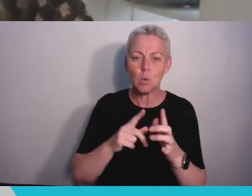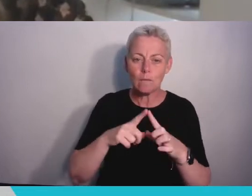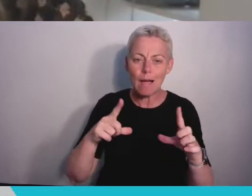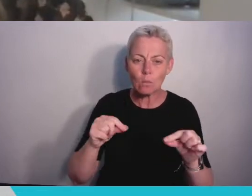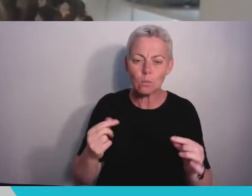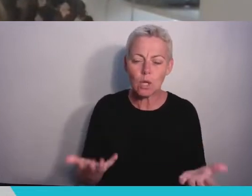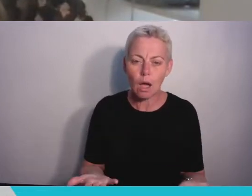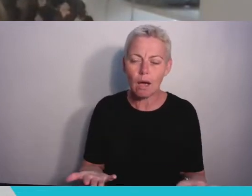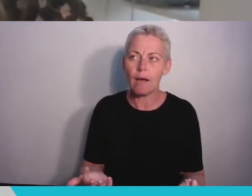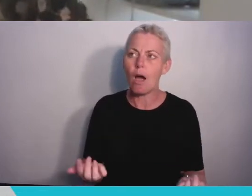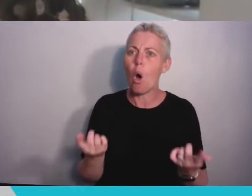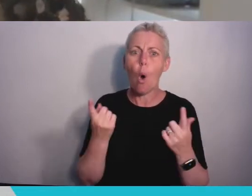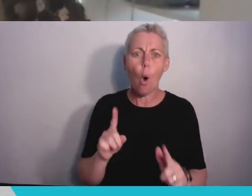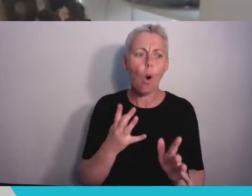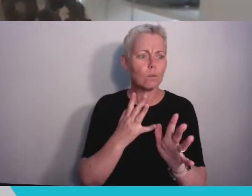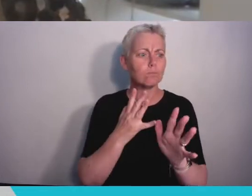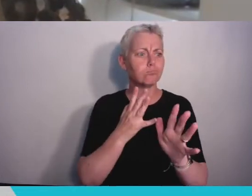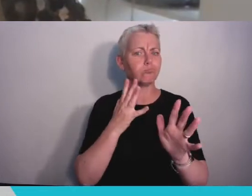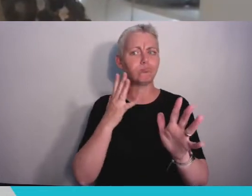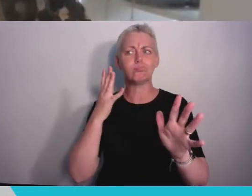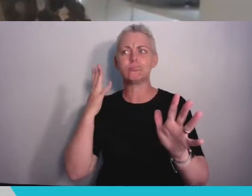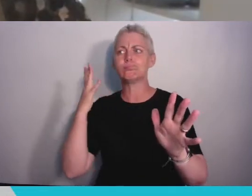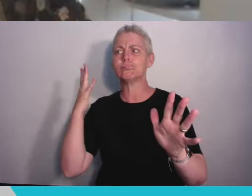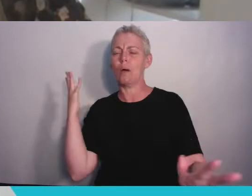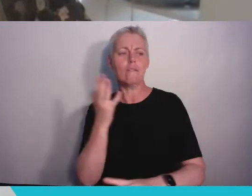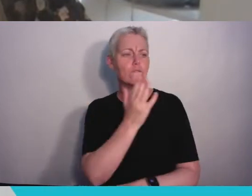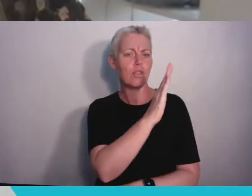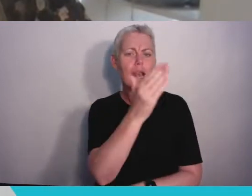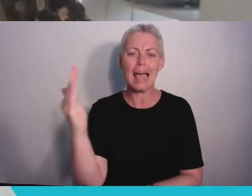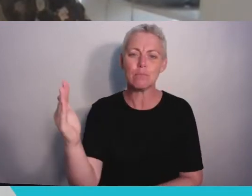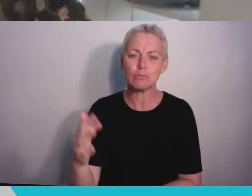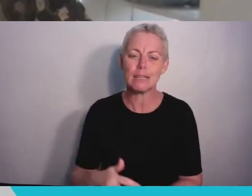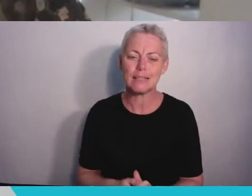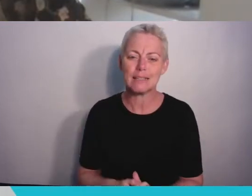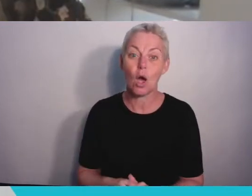an hour early). Maybe it was waiting for your Jason Donnervans order on a particularly late